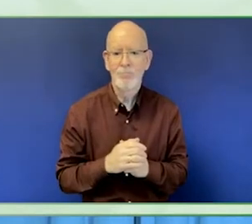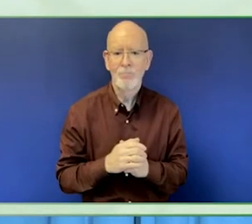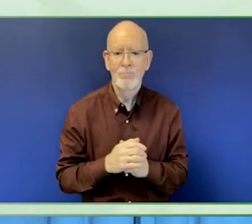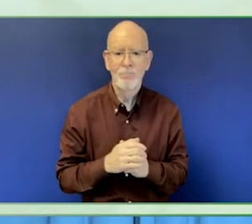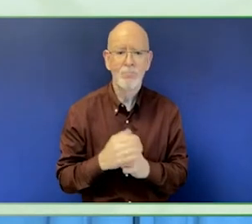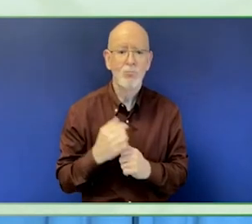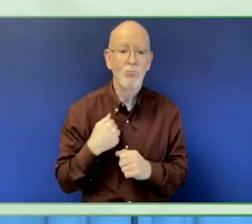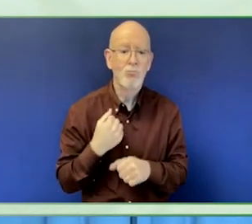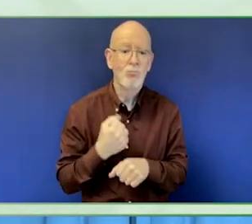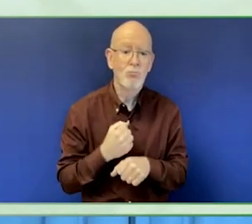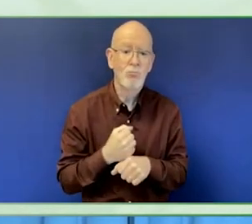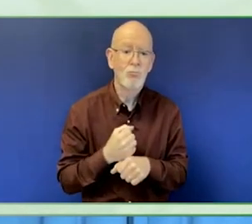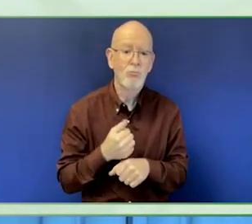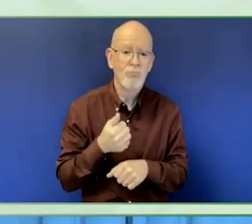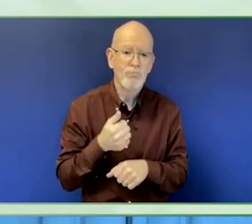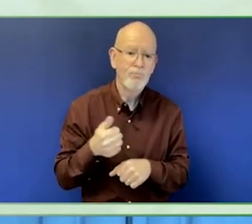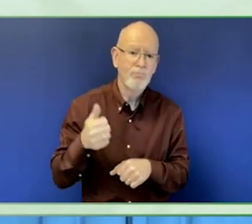My pronouns are she and her.